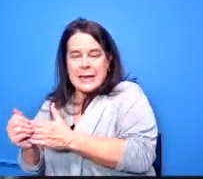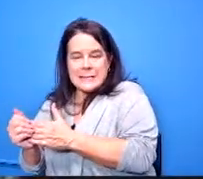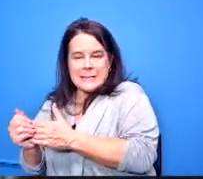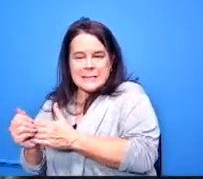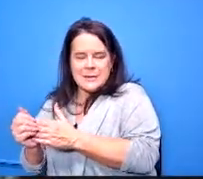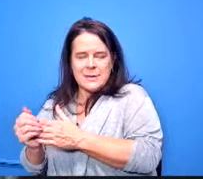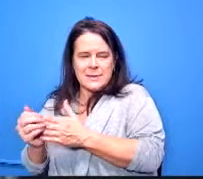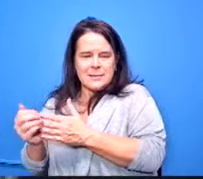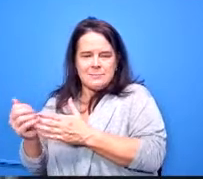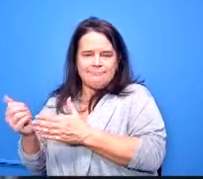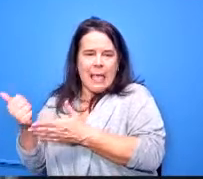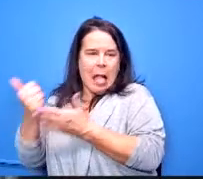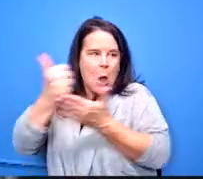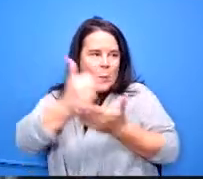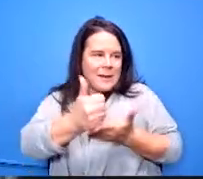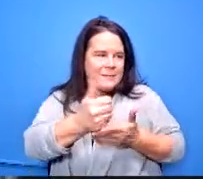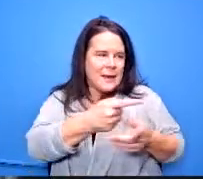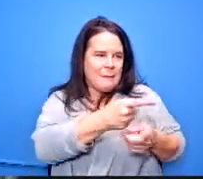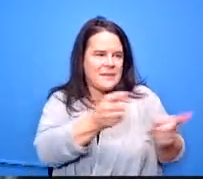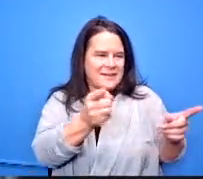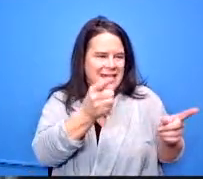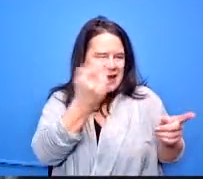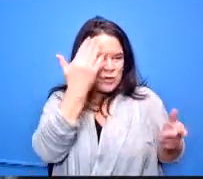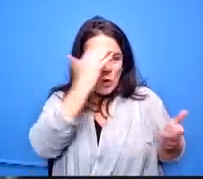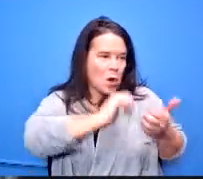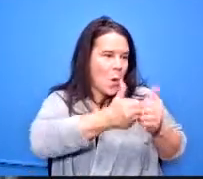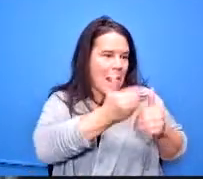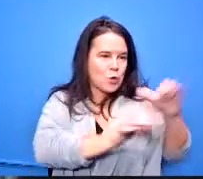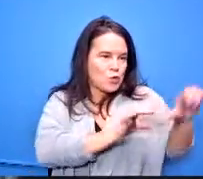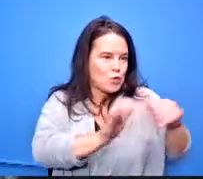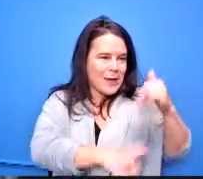exactly how do i shape this into something is there somebody that can say hey you have this